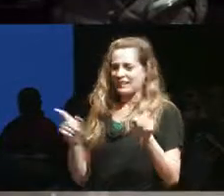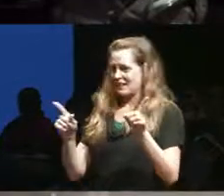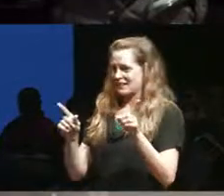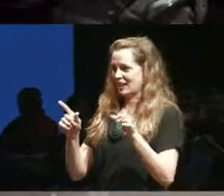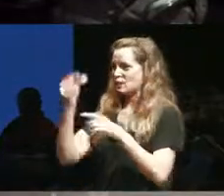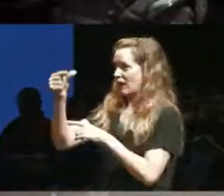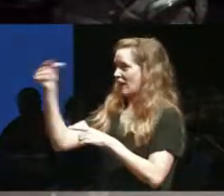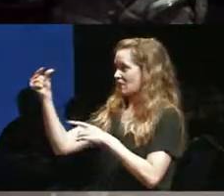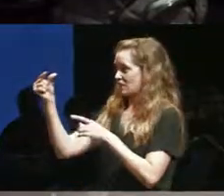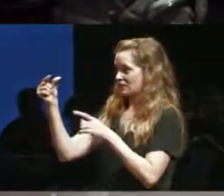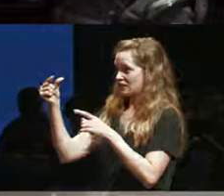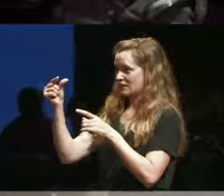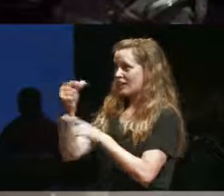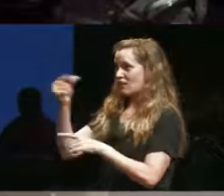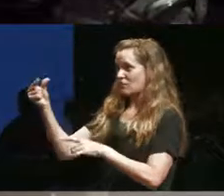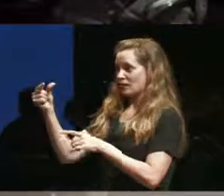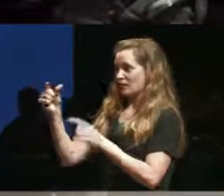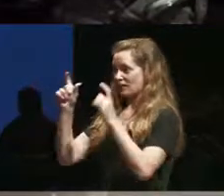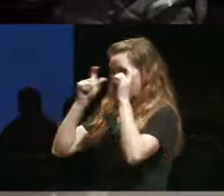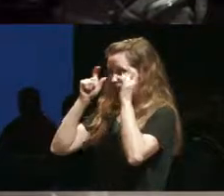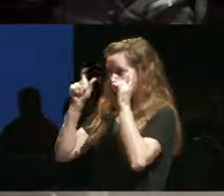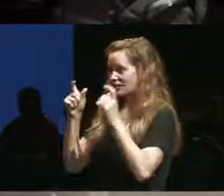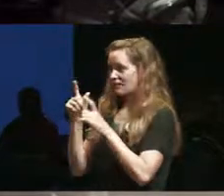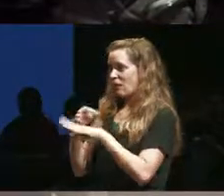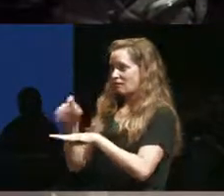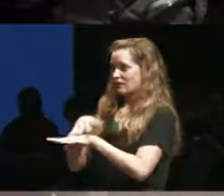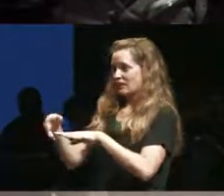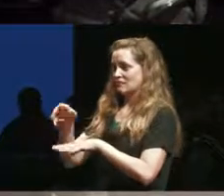government glasses that we still get by Indian Affairs and they're a piece of